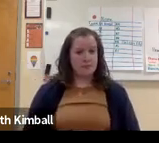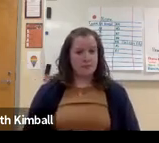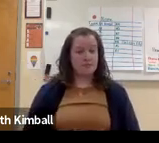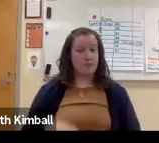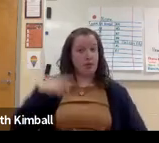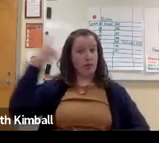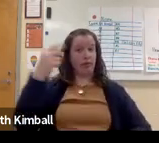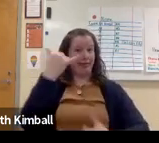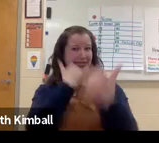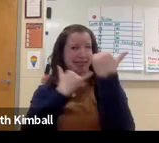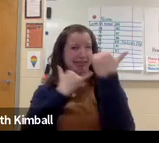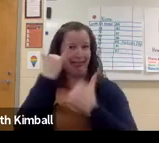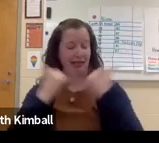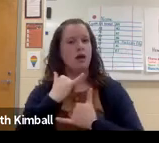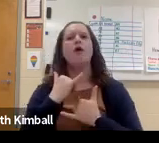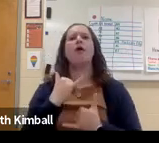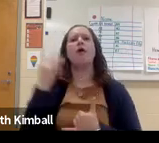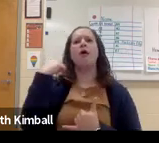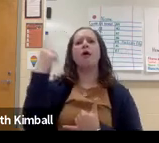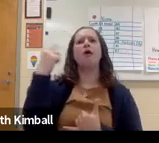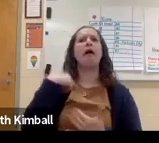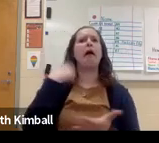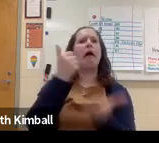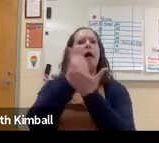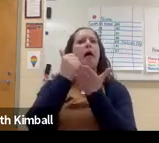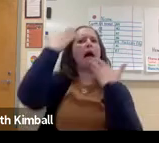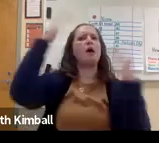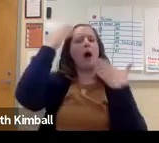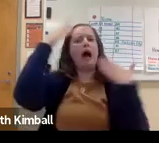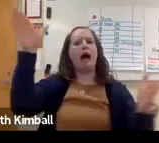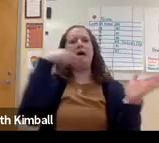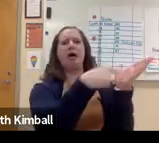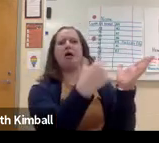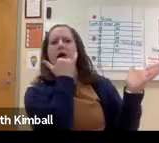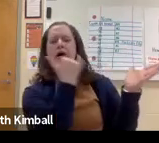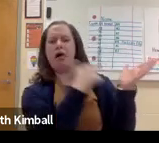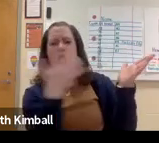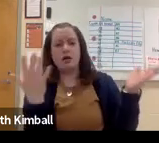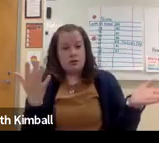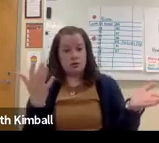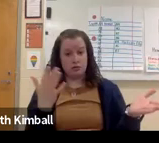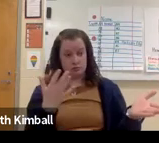And so I tell them that. I want them to see that it's OK to make mistakes.